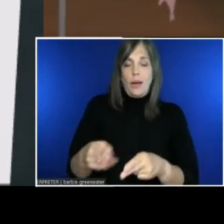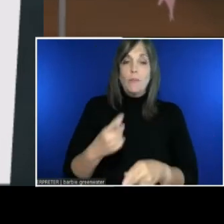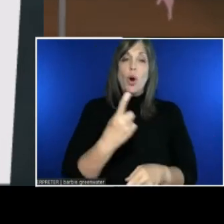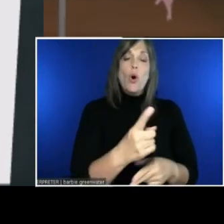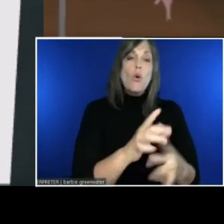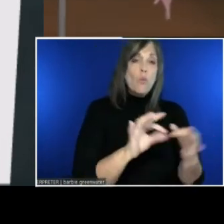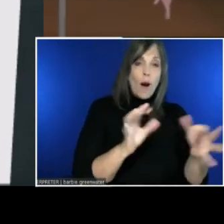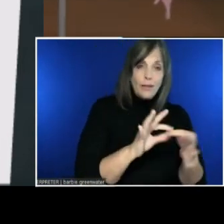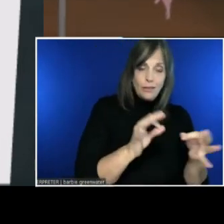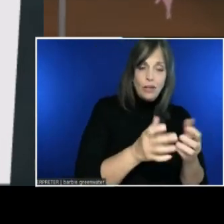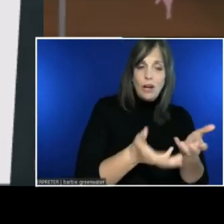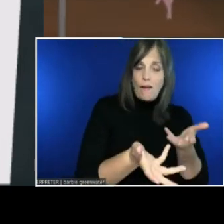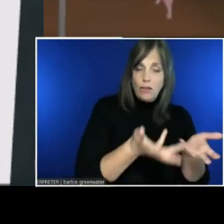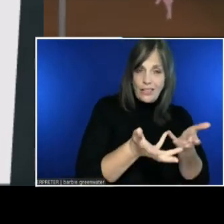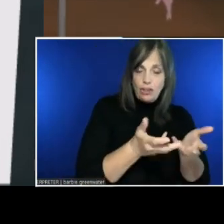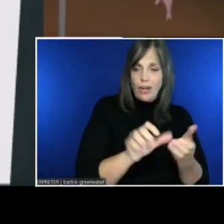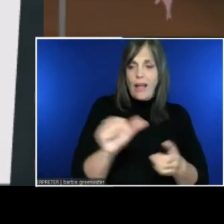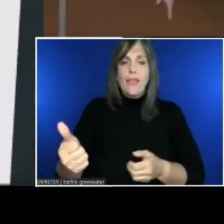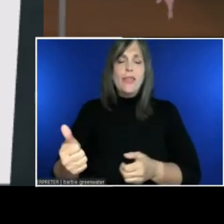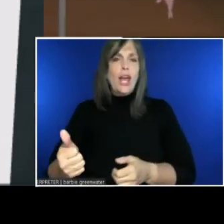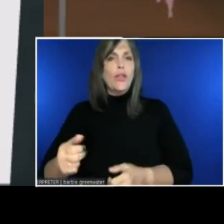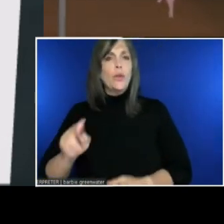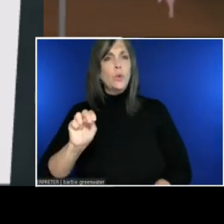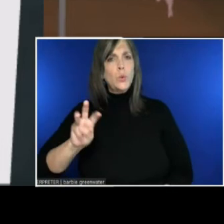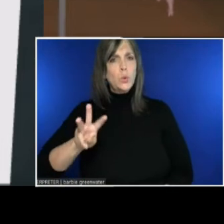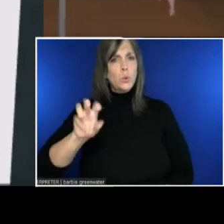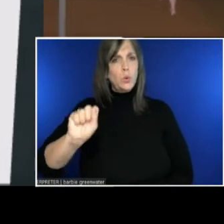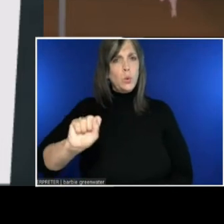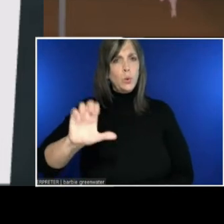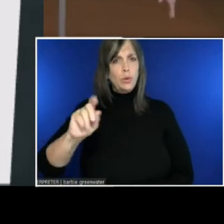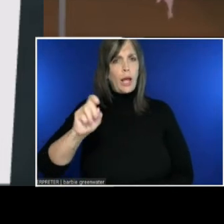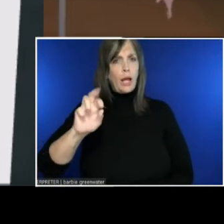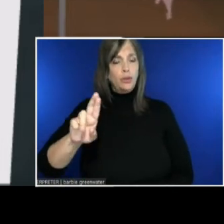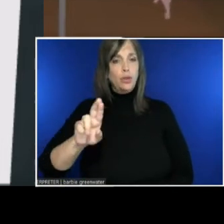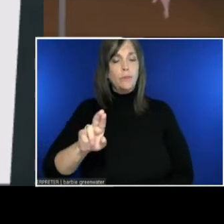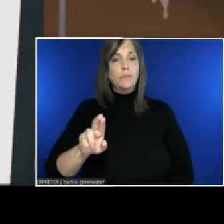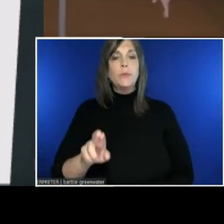So this is... Text-to-speech. In two different styles.